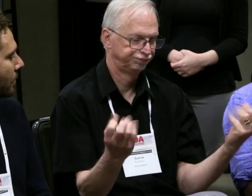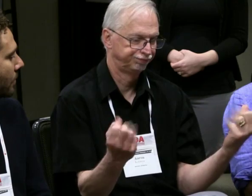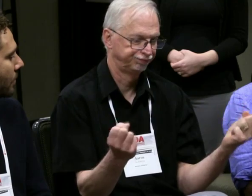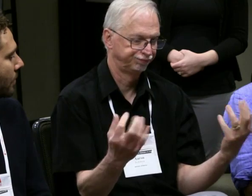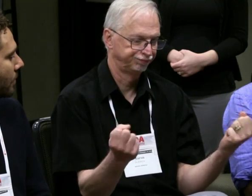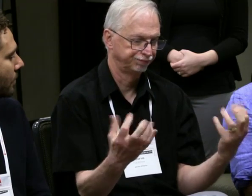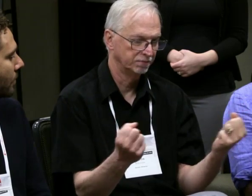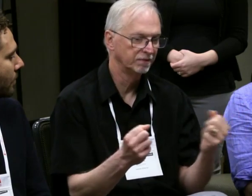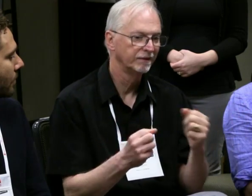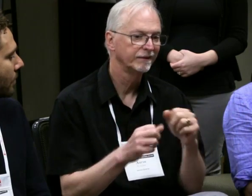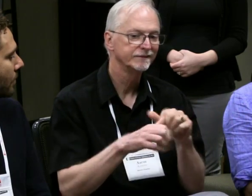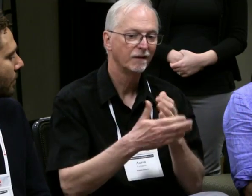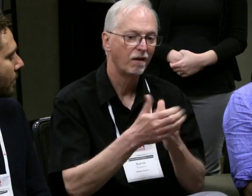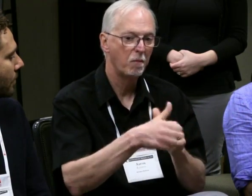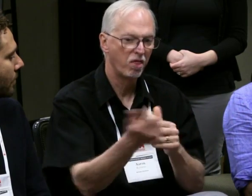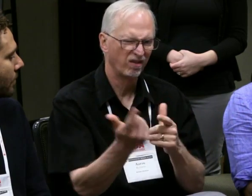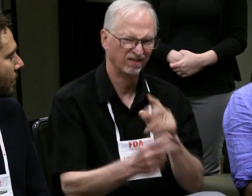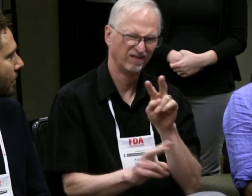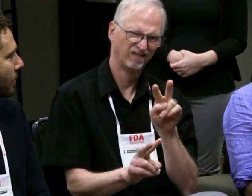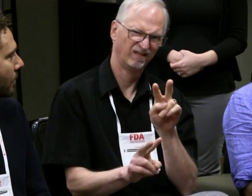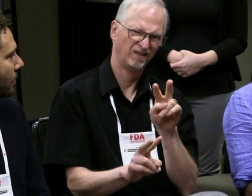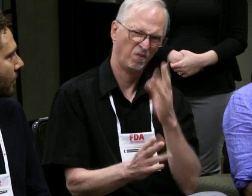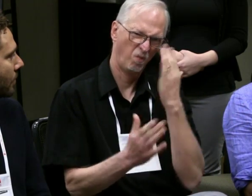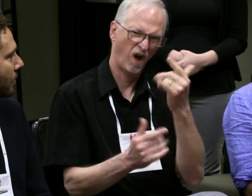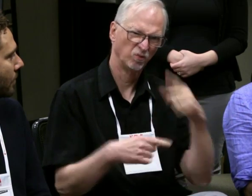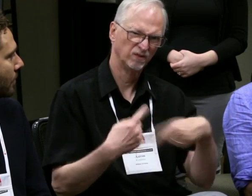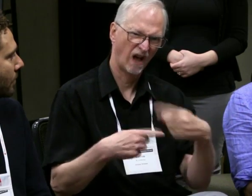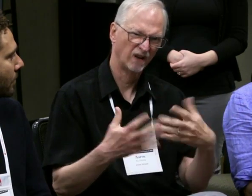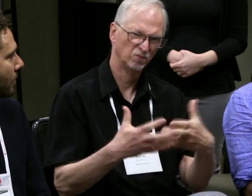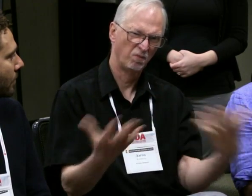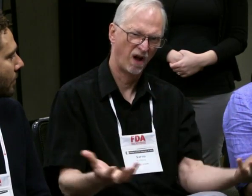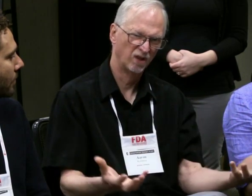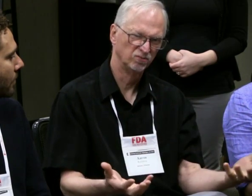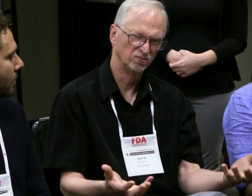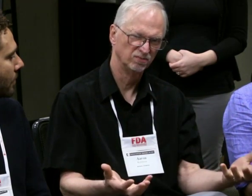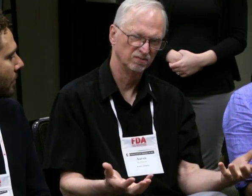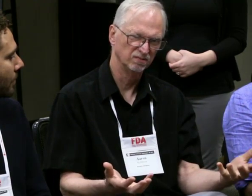We have a different style of usage, of language, and sometimes,